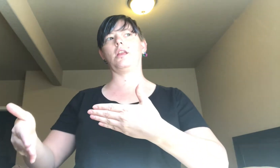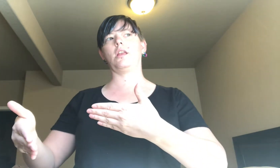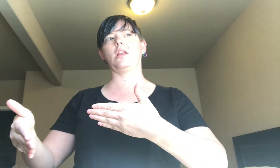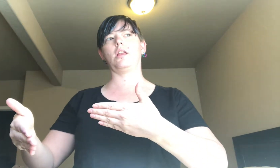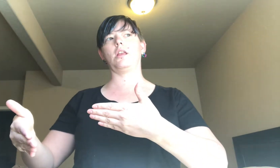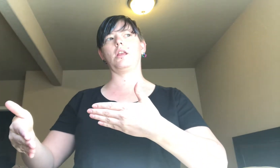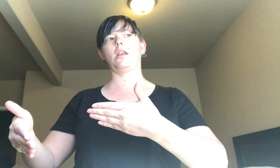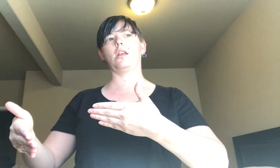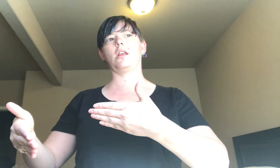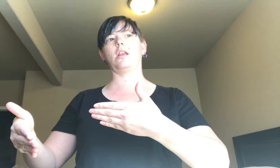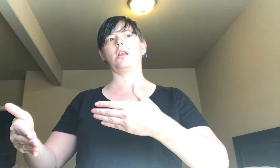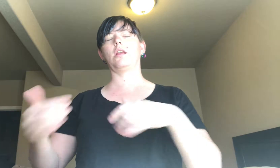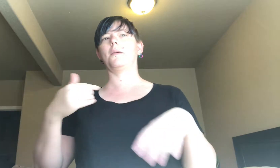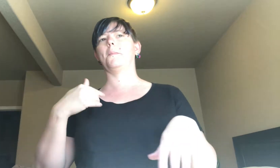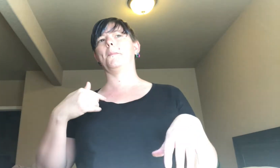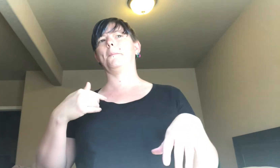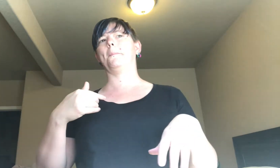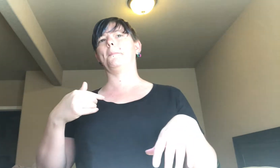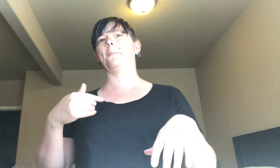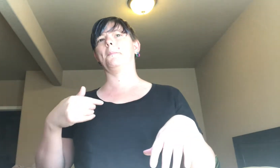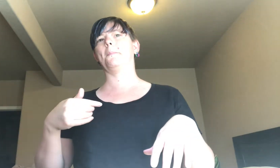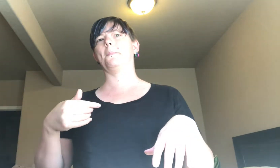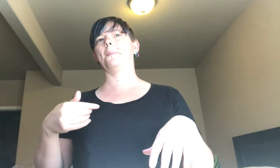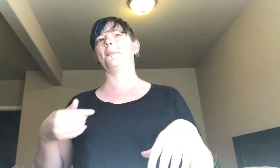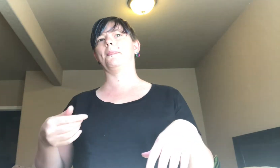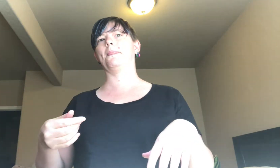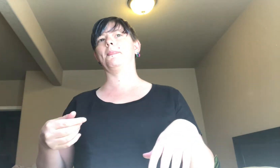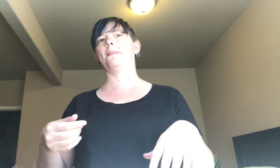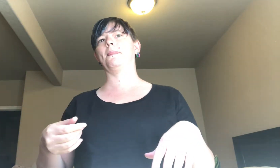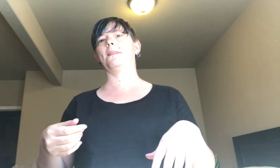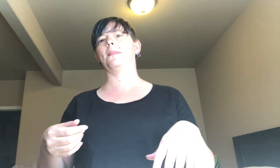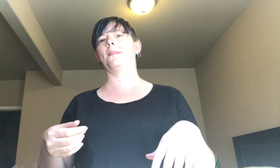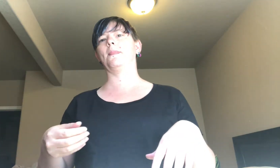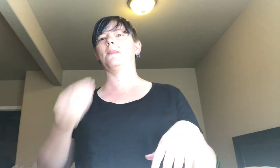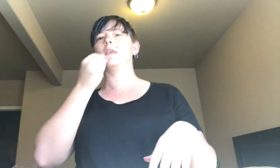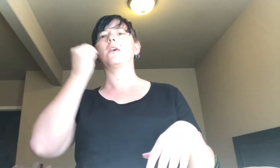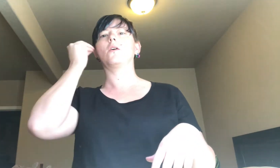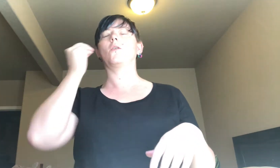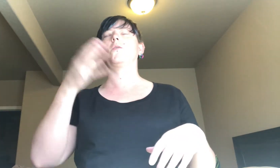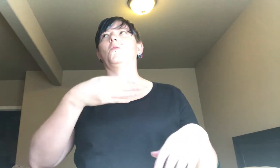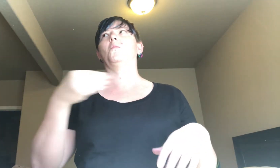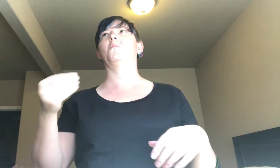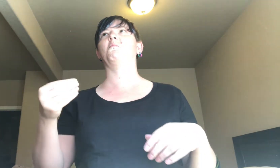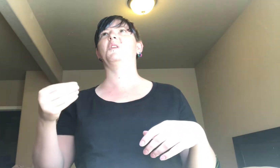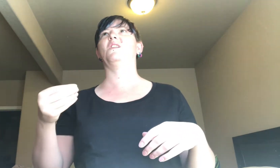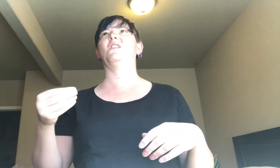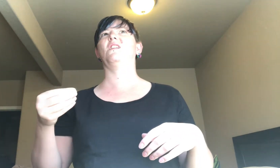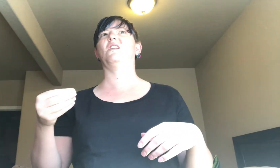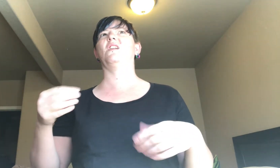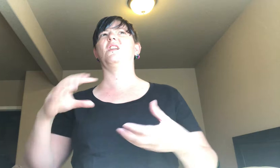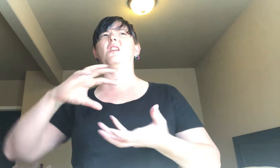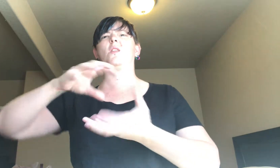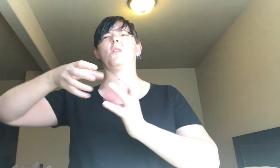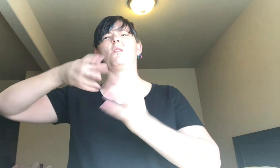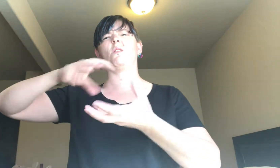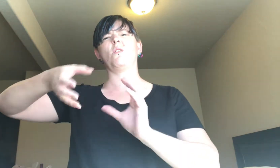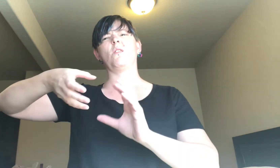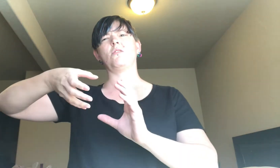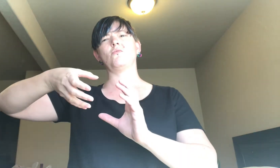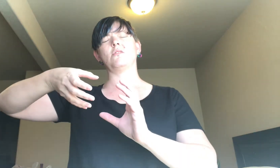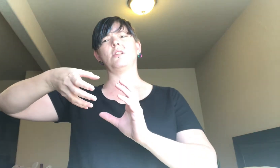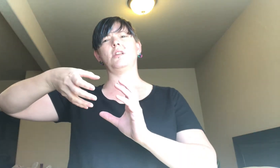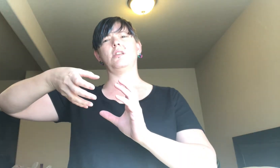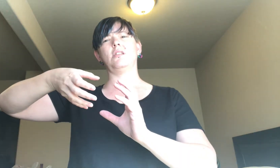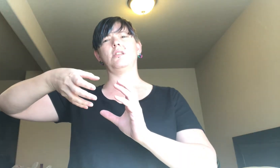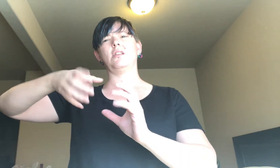then I'll... well, home to do laundry.